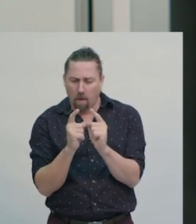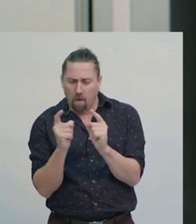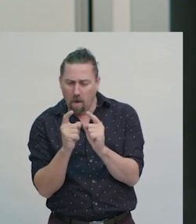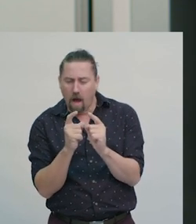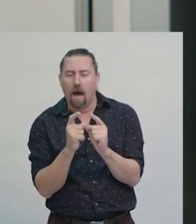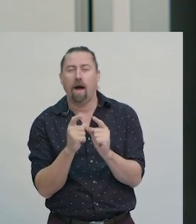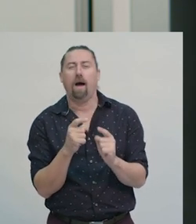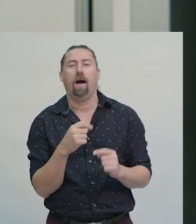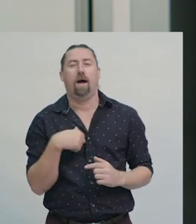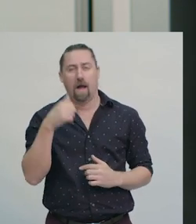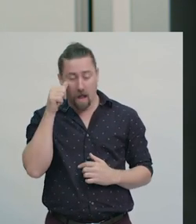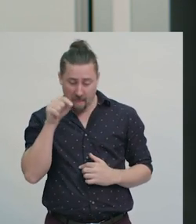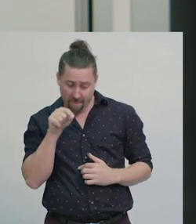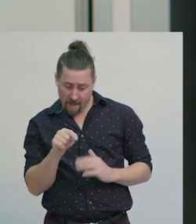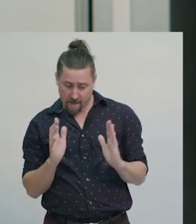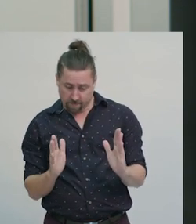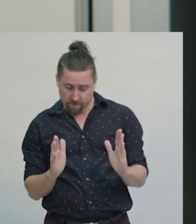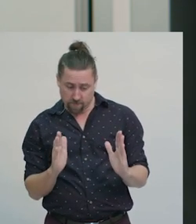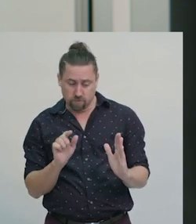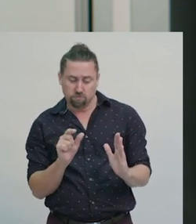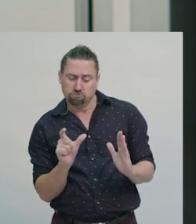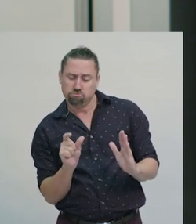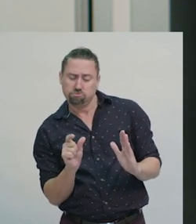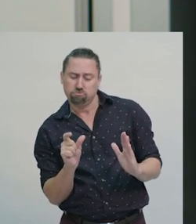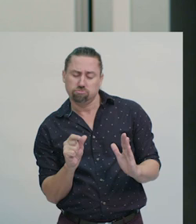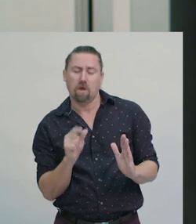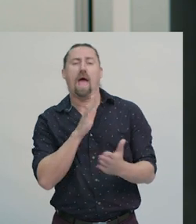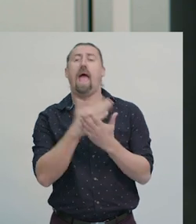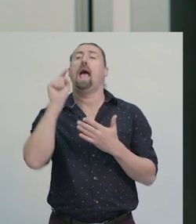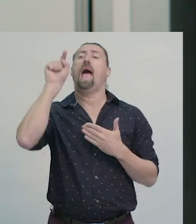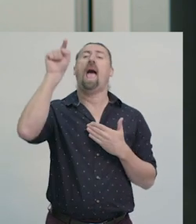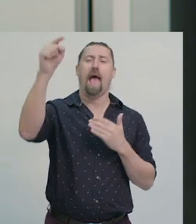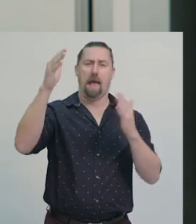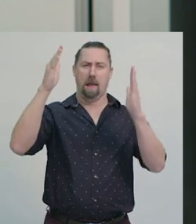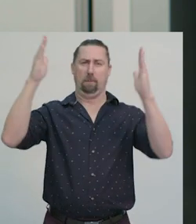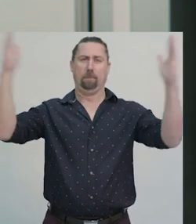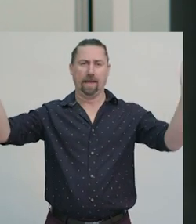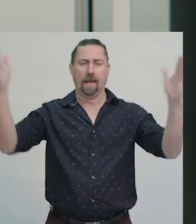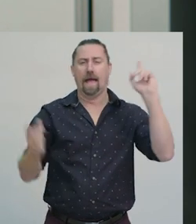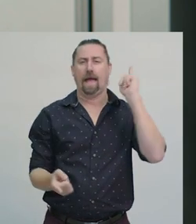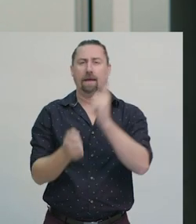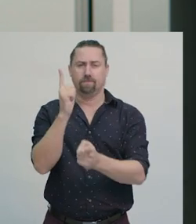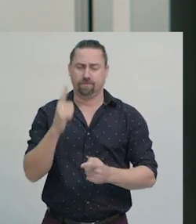how much smaller the map is drawn, compared to actual size.